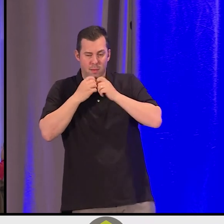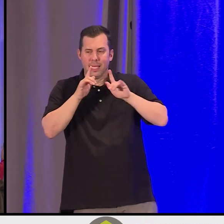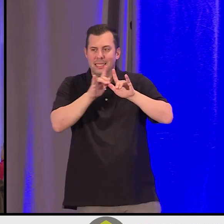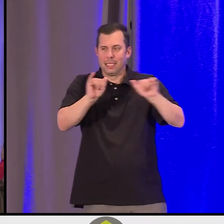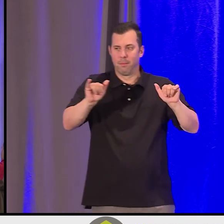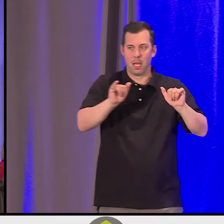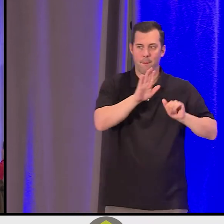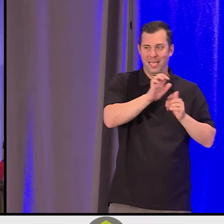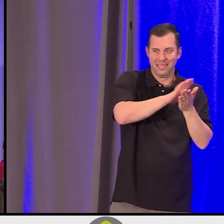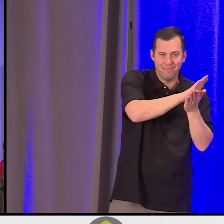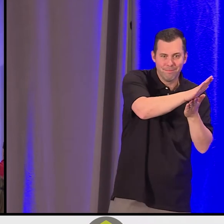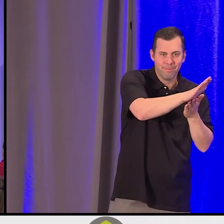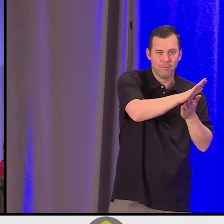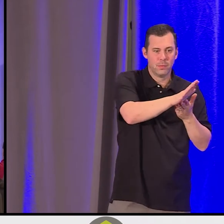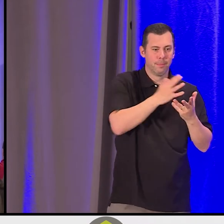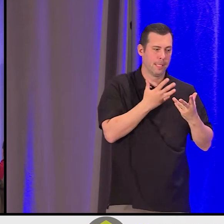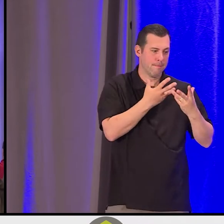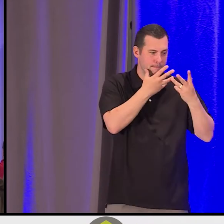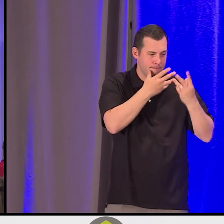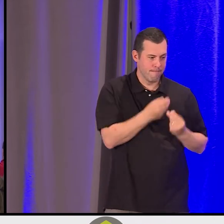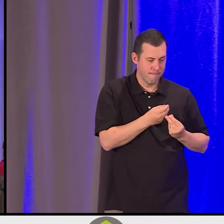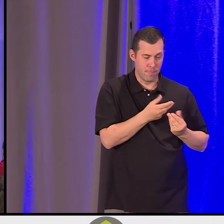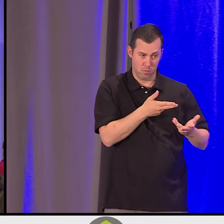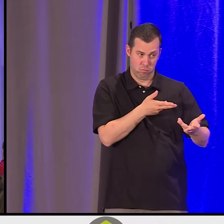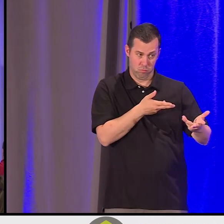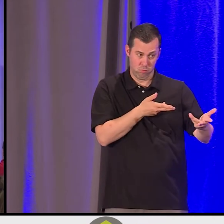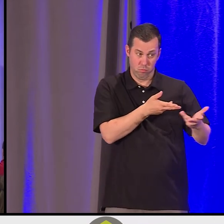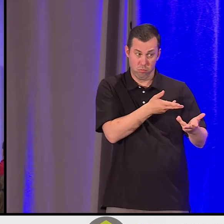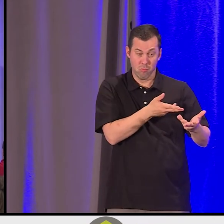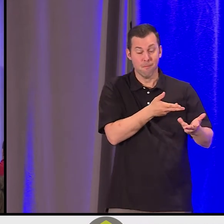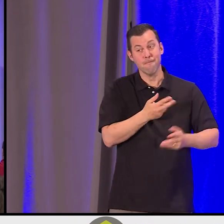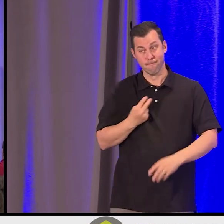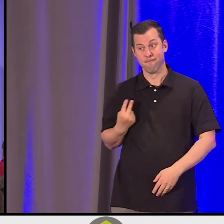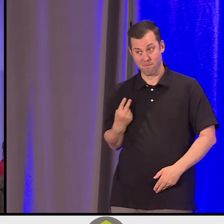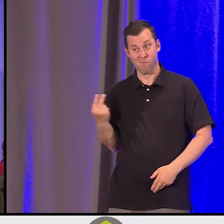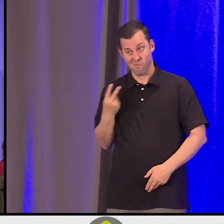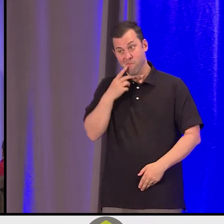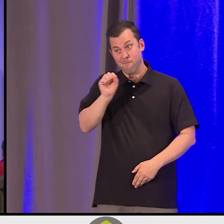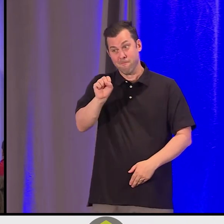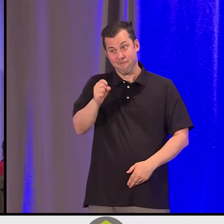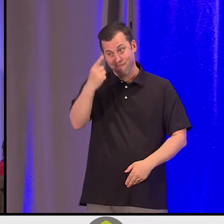And we would suggest it is. And the relief that came from having wanted to make change.